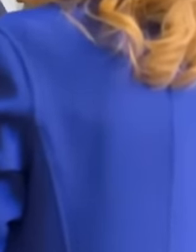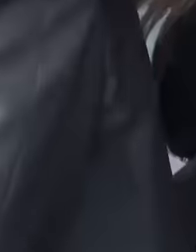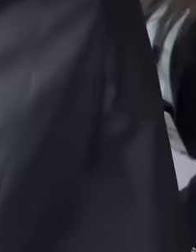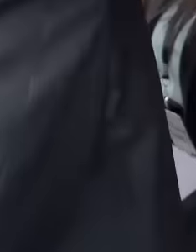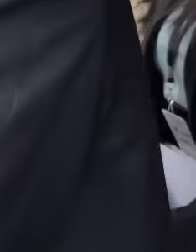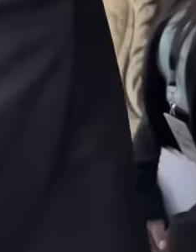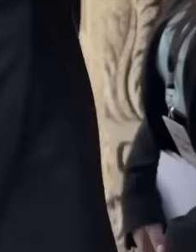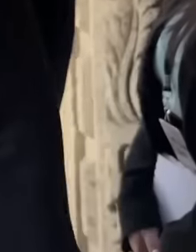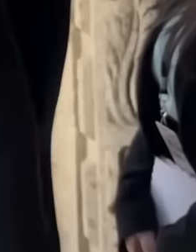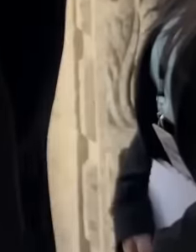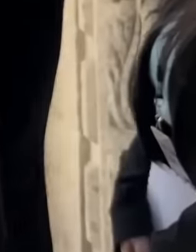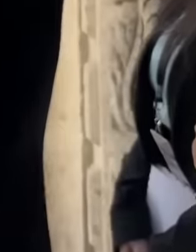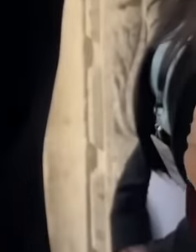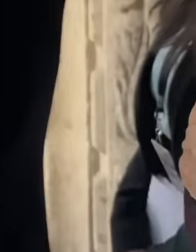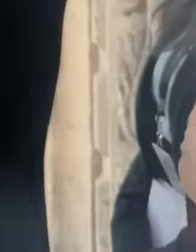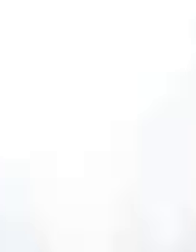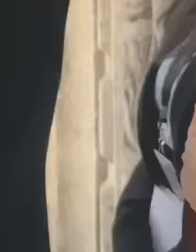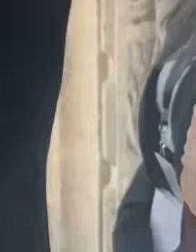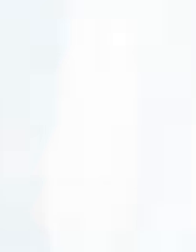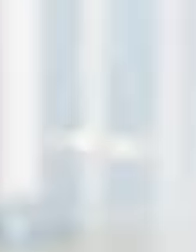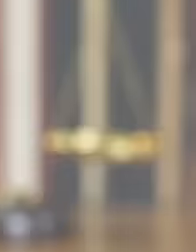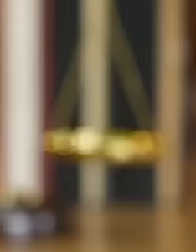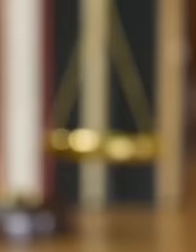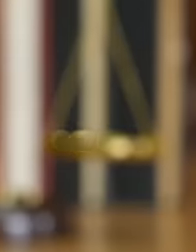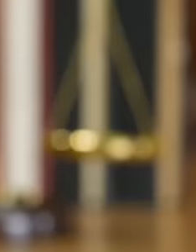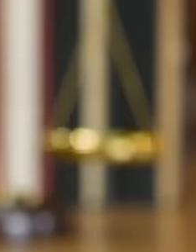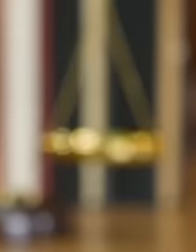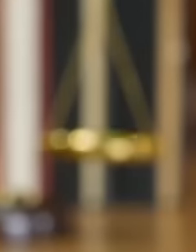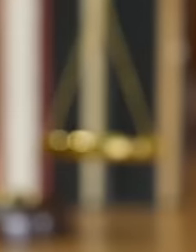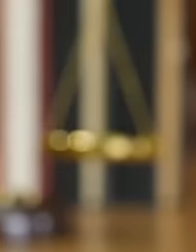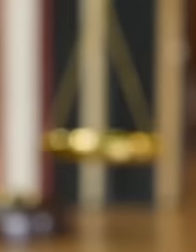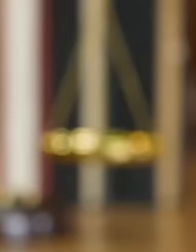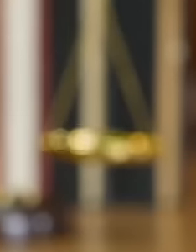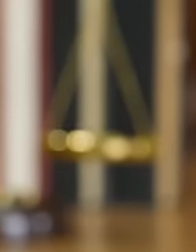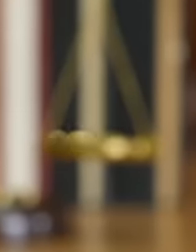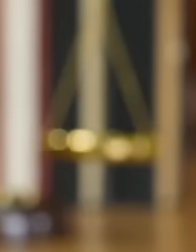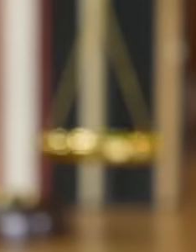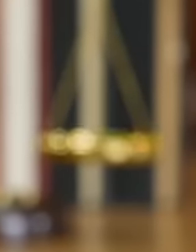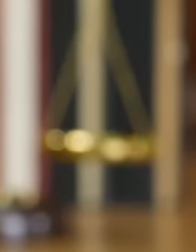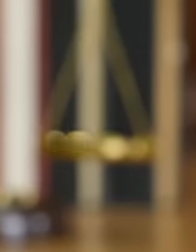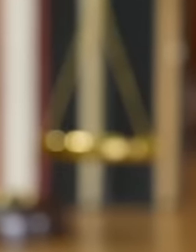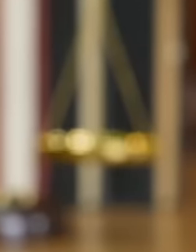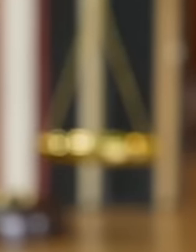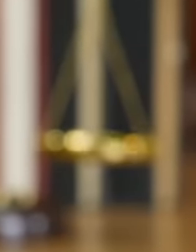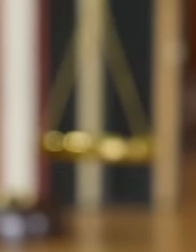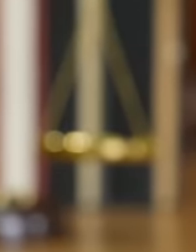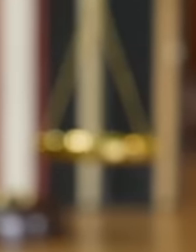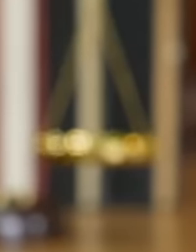or anyone. Today he is touching the interests of those in charge of dispensing justice